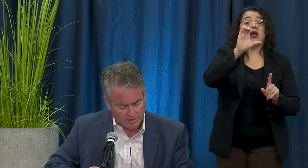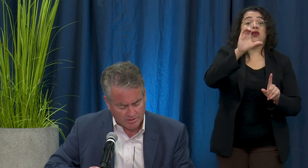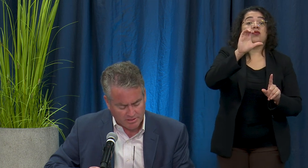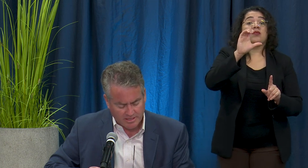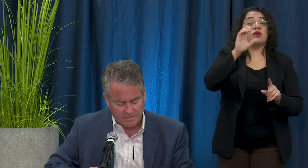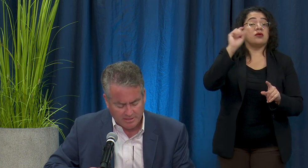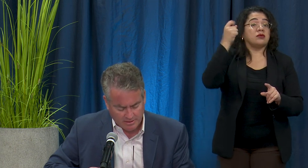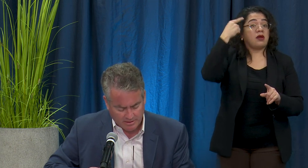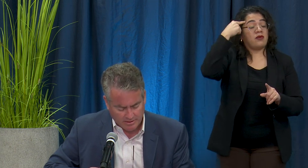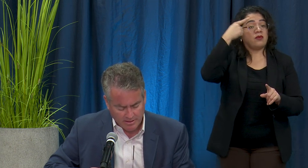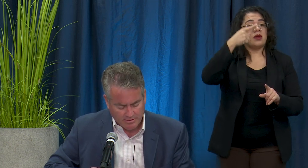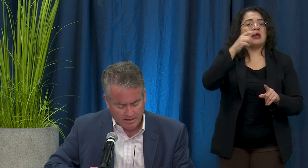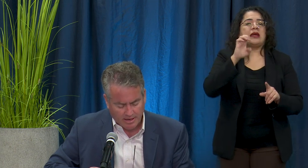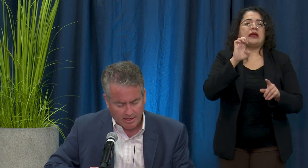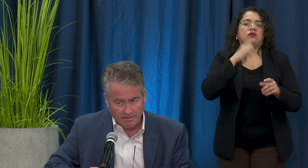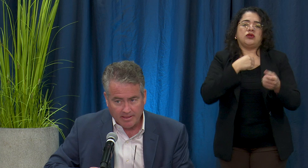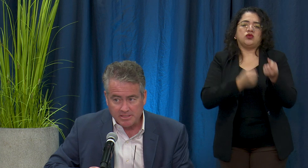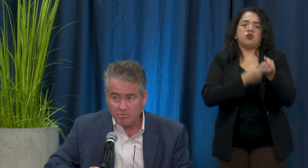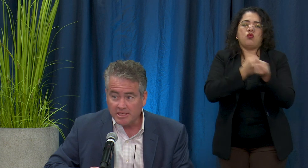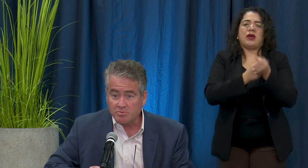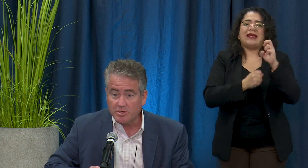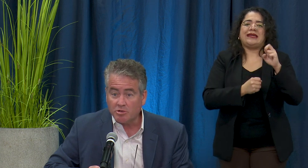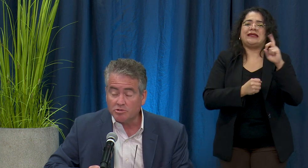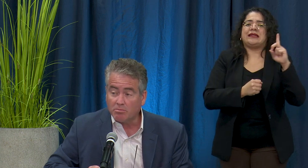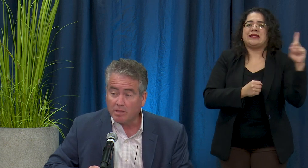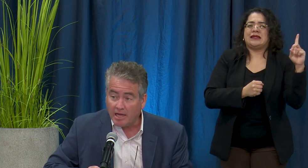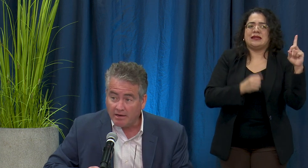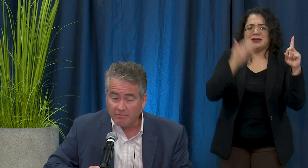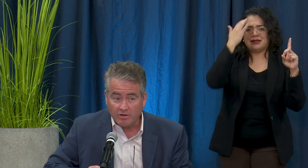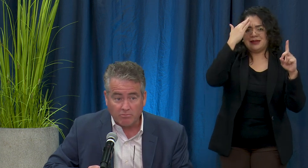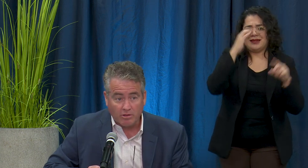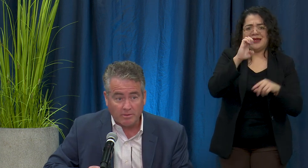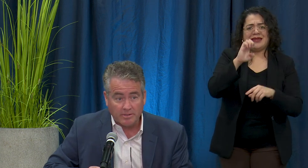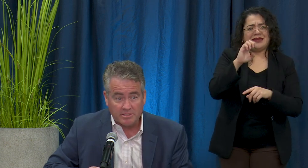into the EDD and that's the place where you go to apply for unemployment because